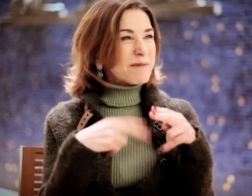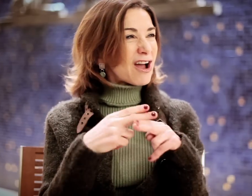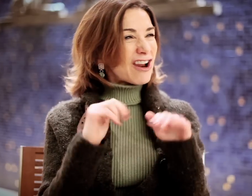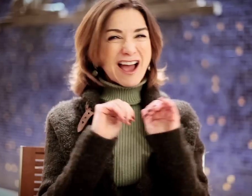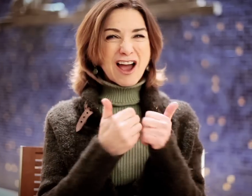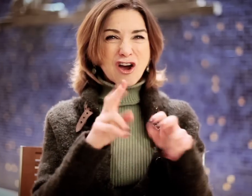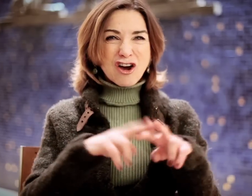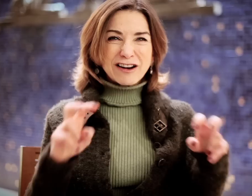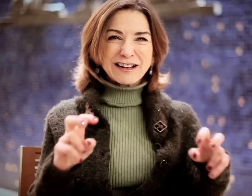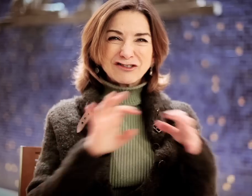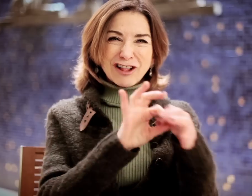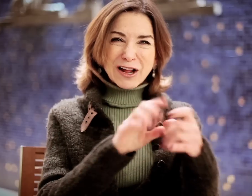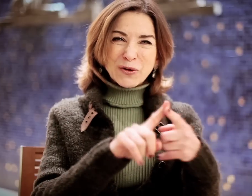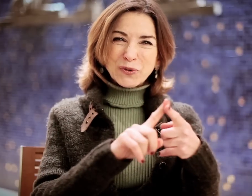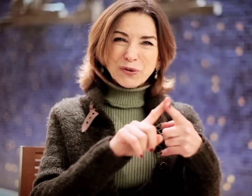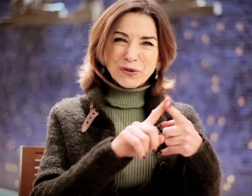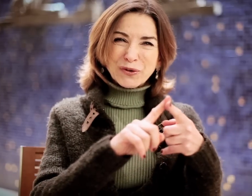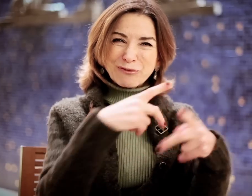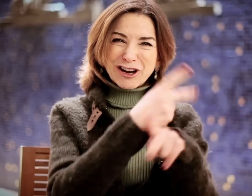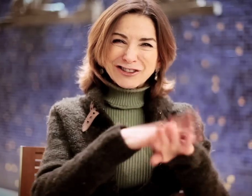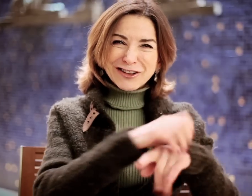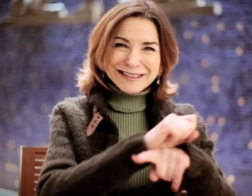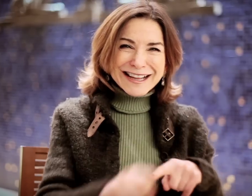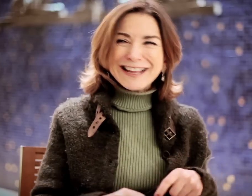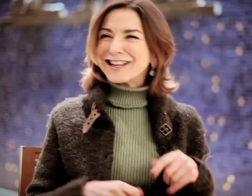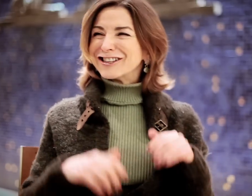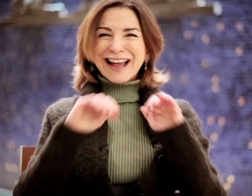About how the audience relates to the production on stage...